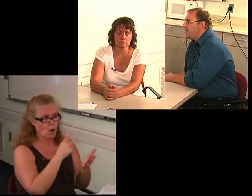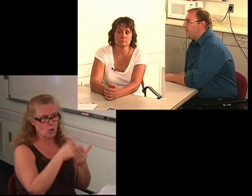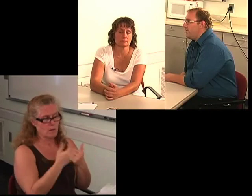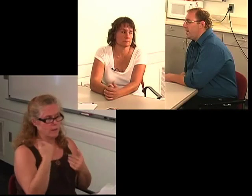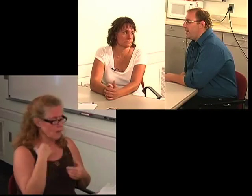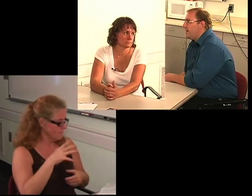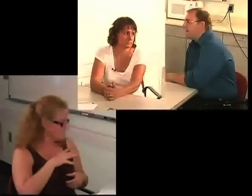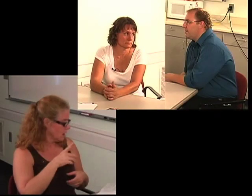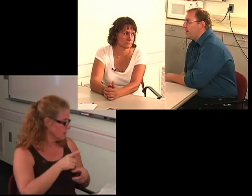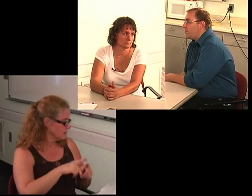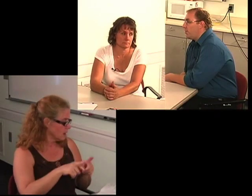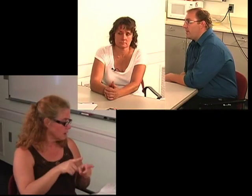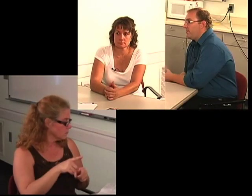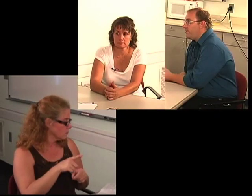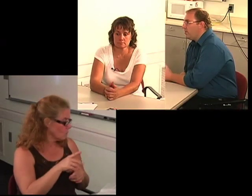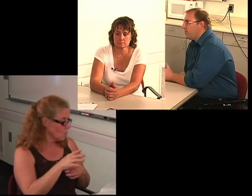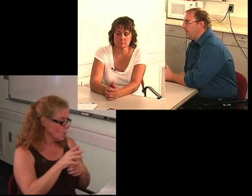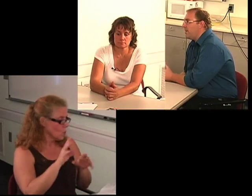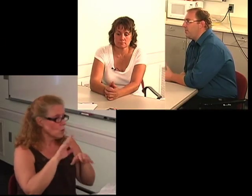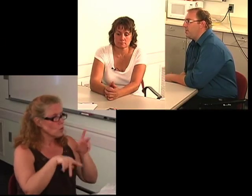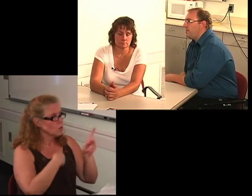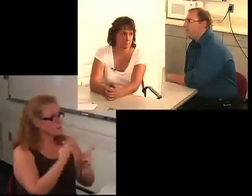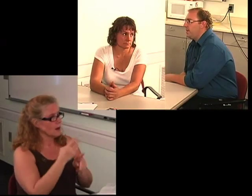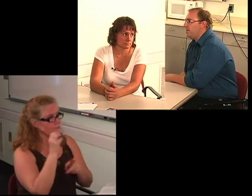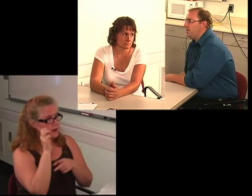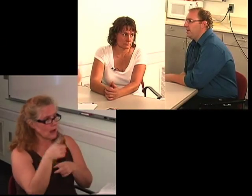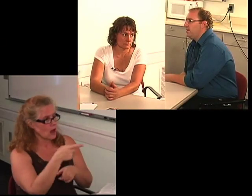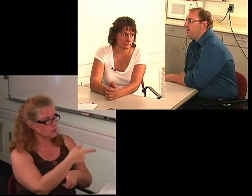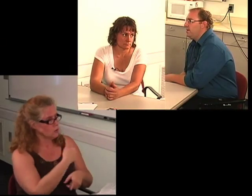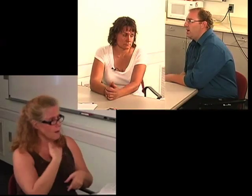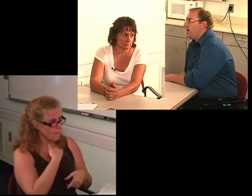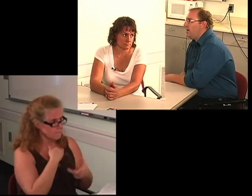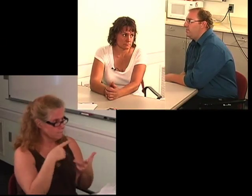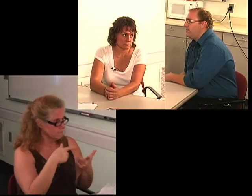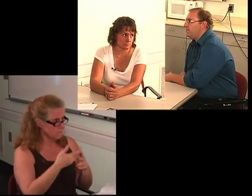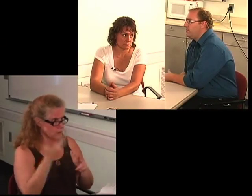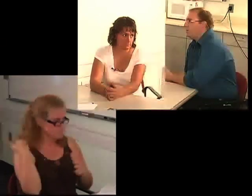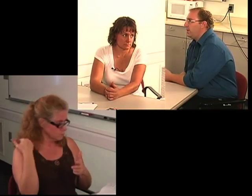And if you've never had that kind of program before, that's okay.